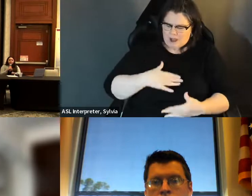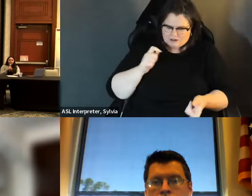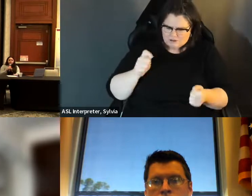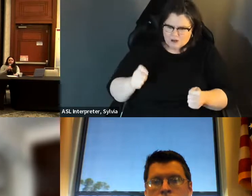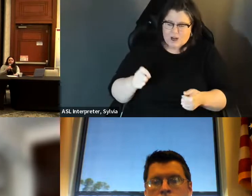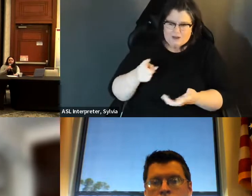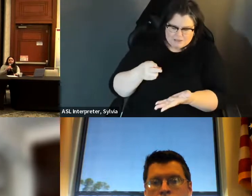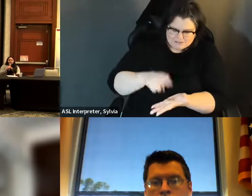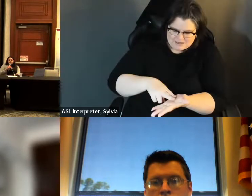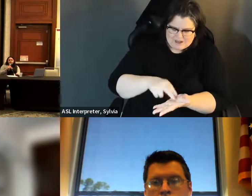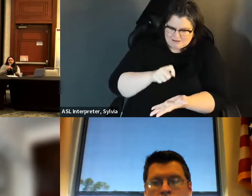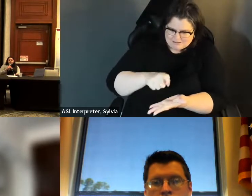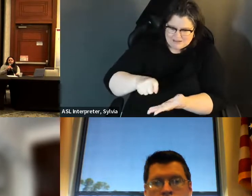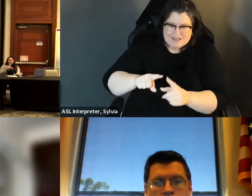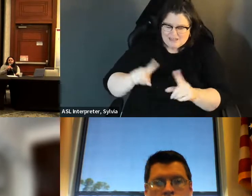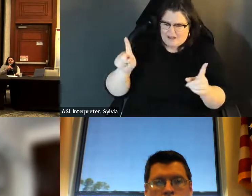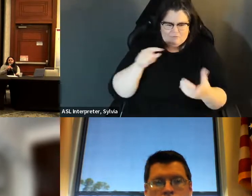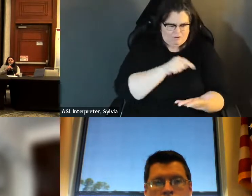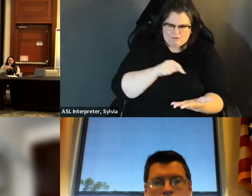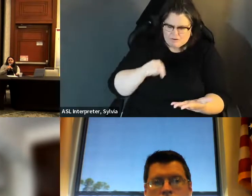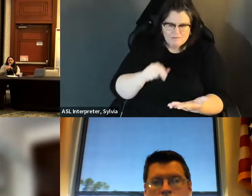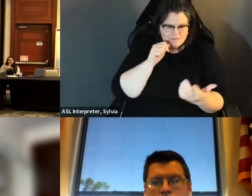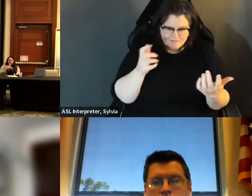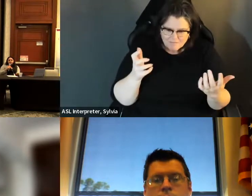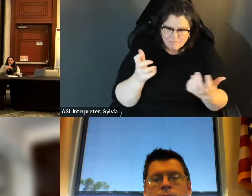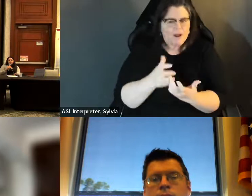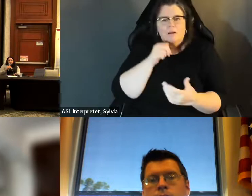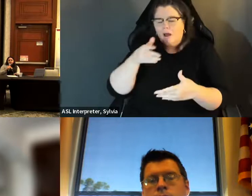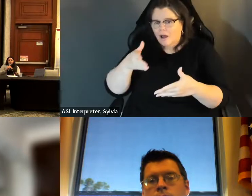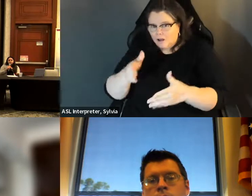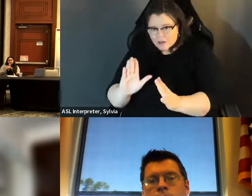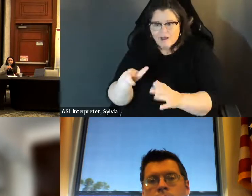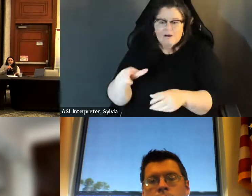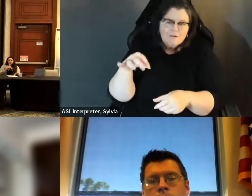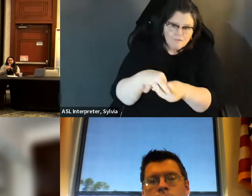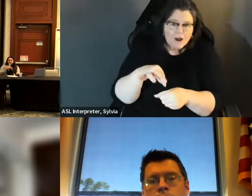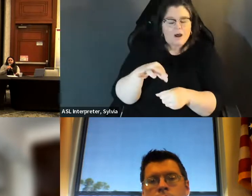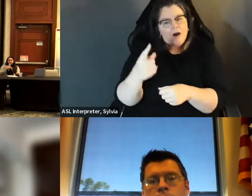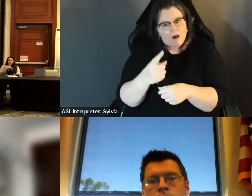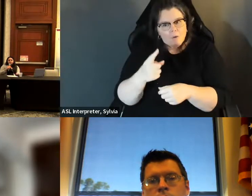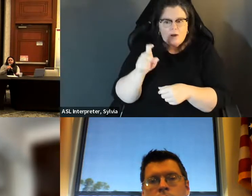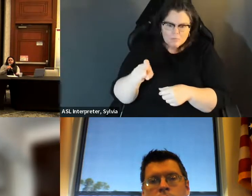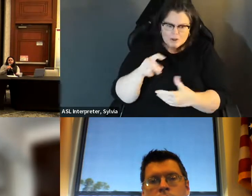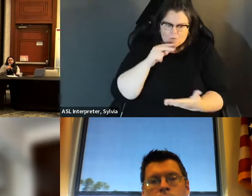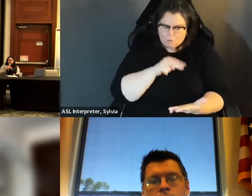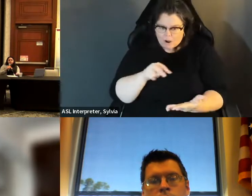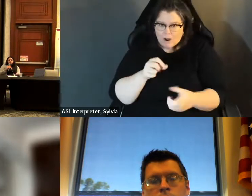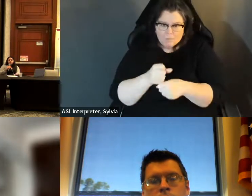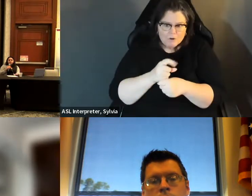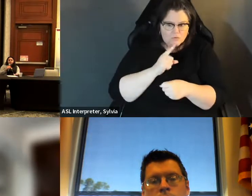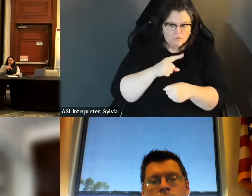matching, so our musk particular abilities change and then our signatures don't match, and we're always advicing being able to make sure that you have an up-to- So then we are always advocate, being able to make sure that you have an up to date Id.